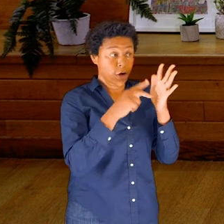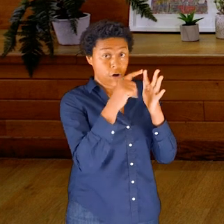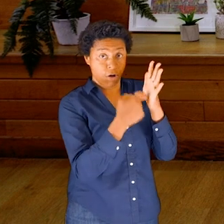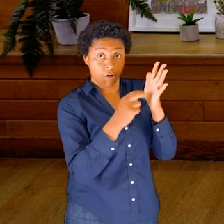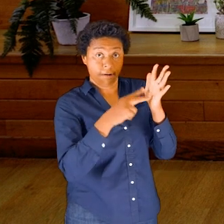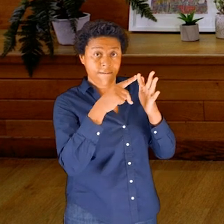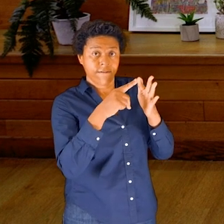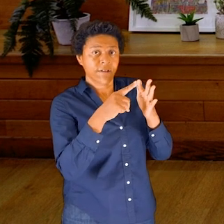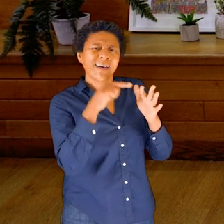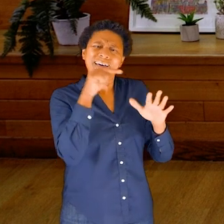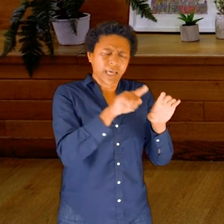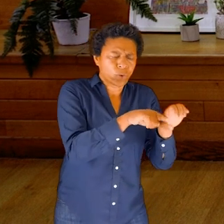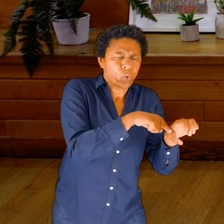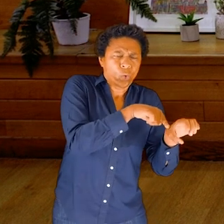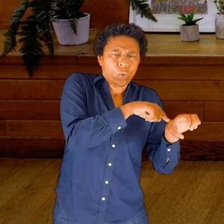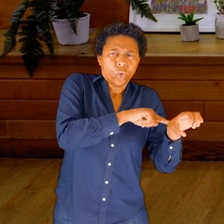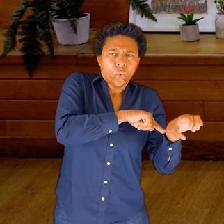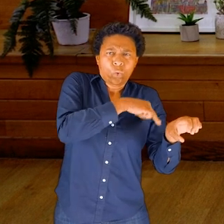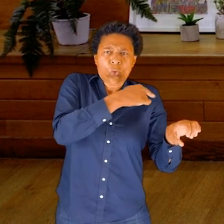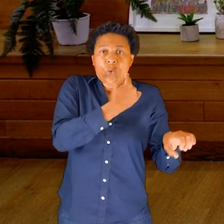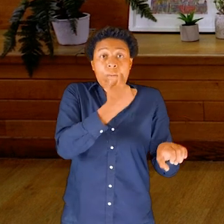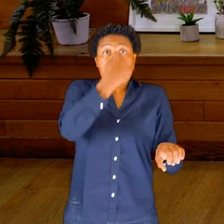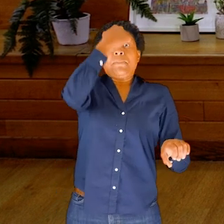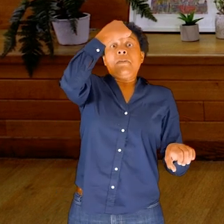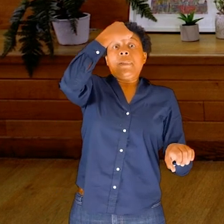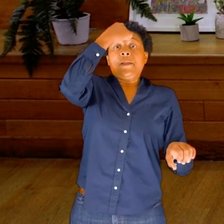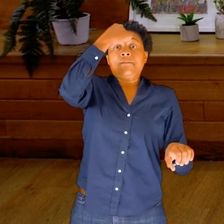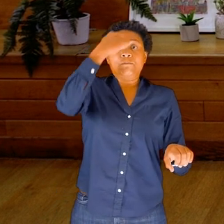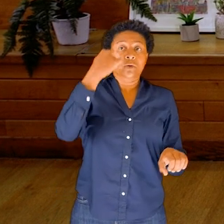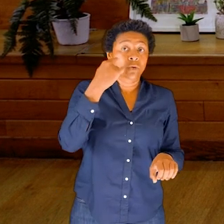So with this heat or this energy moving through your hand—from your